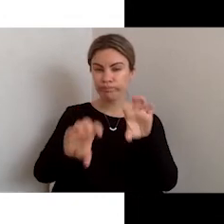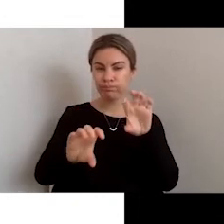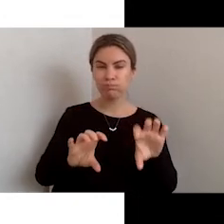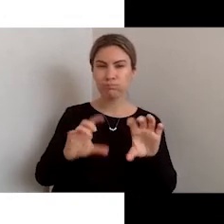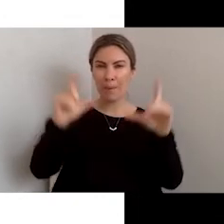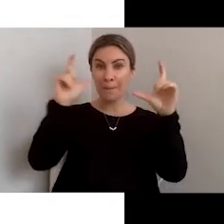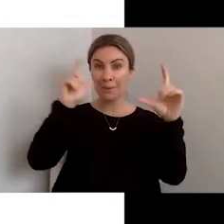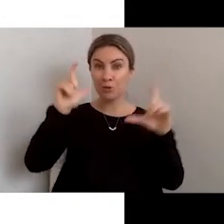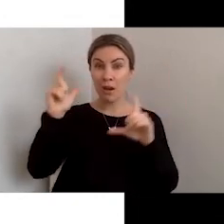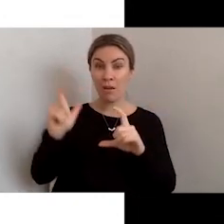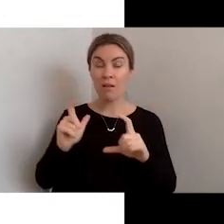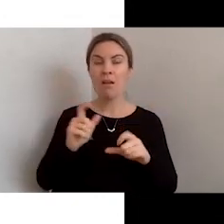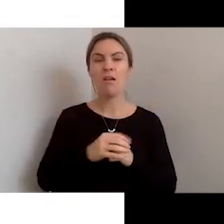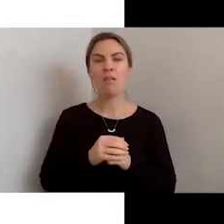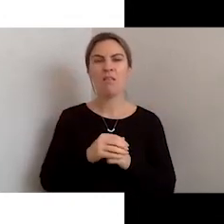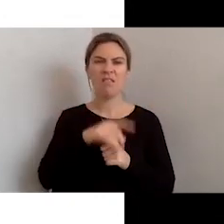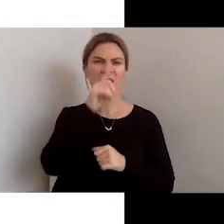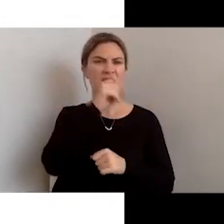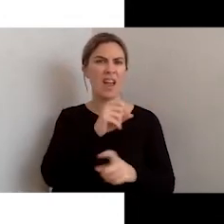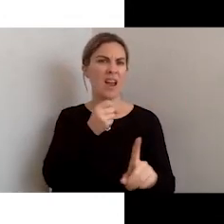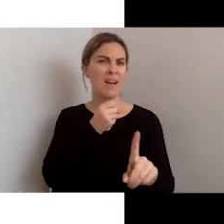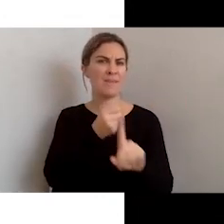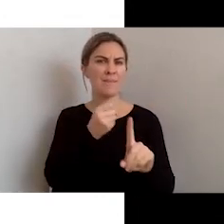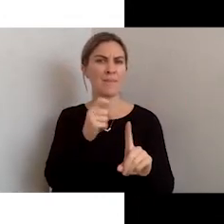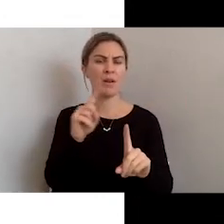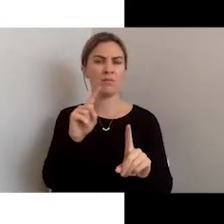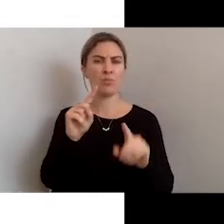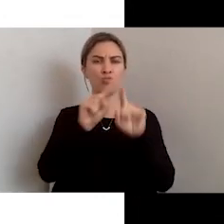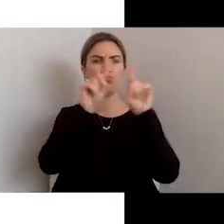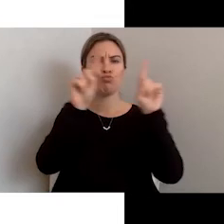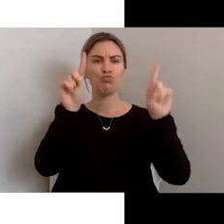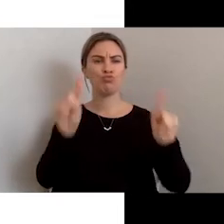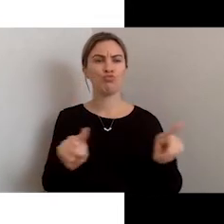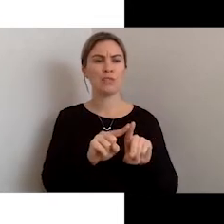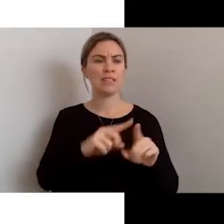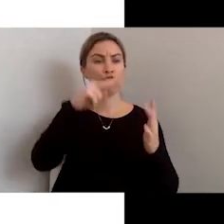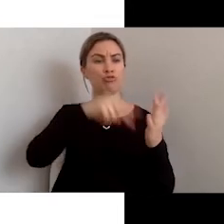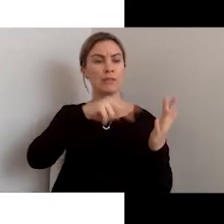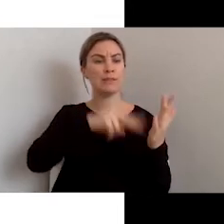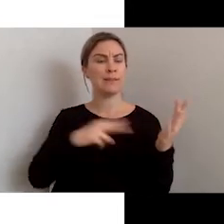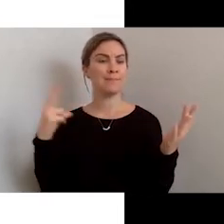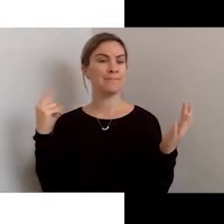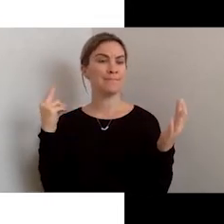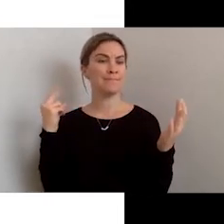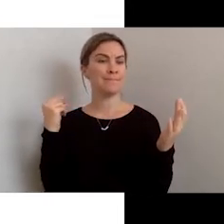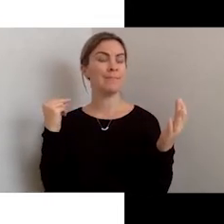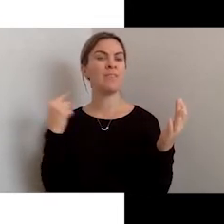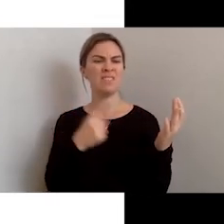often impact on a screen reader's ability to identify and describe